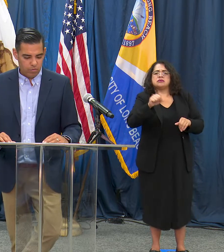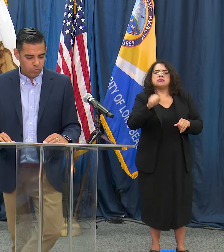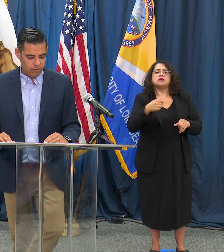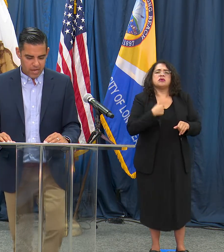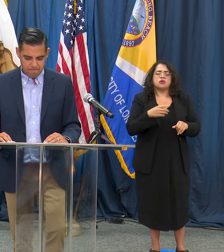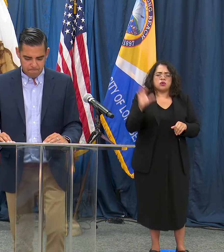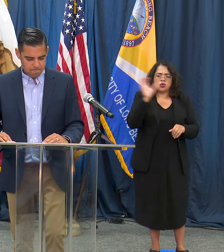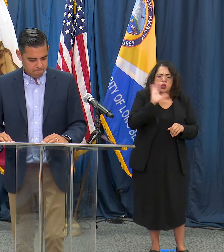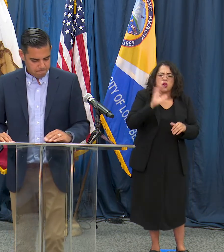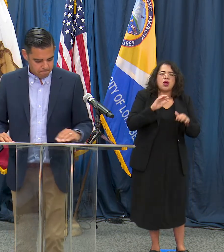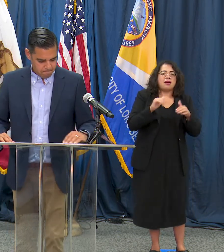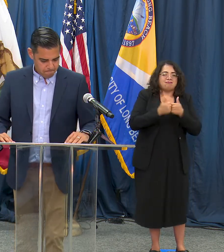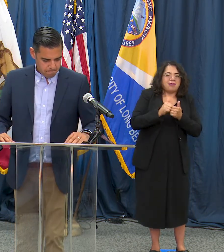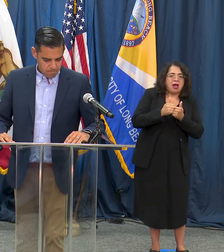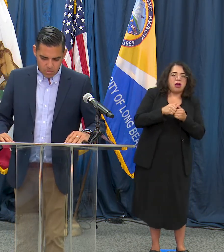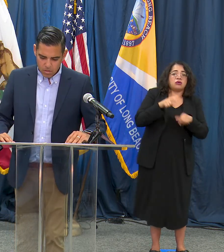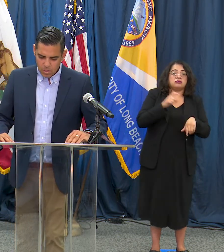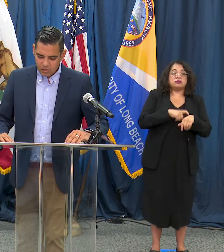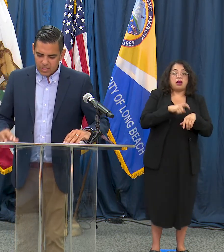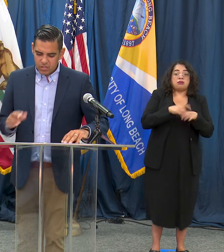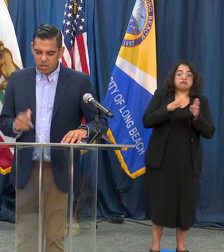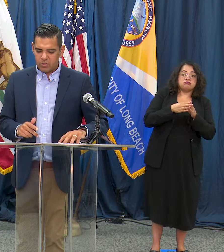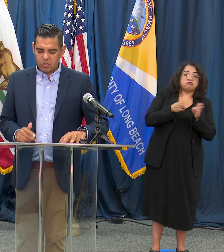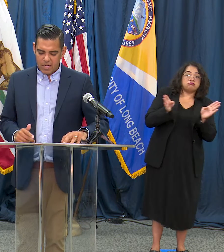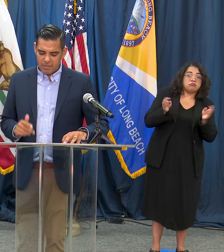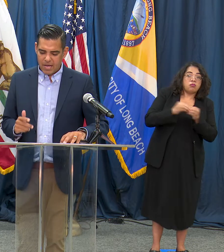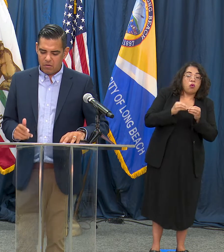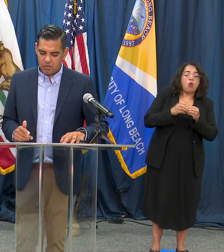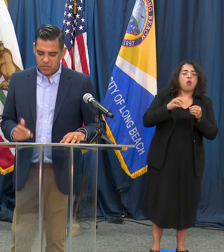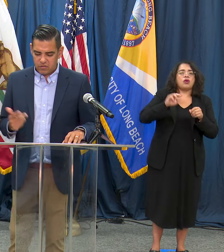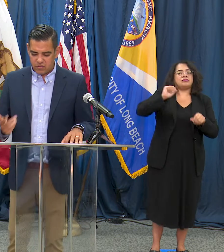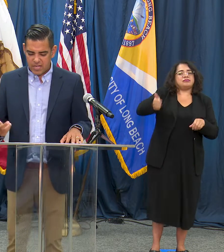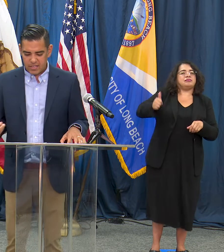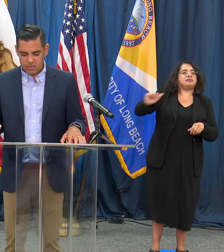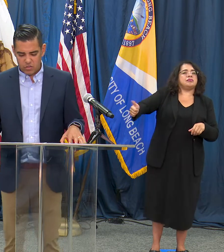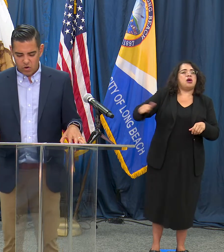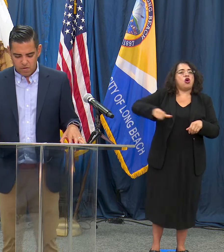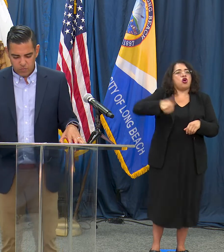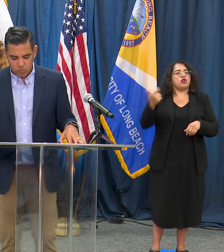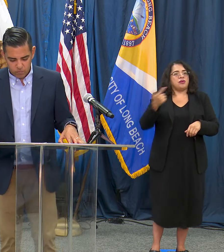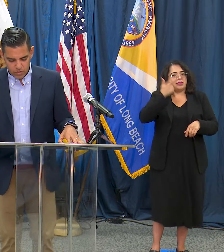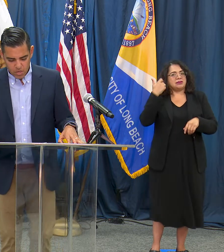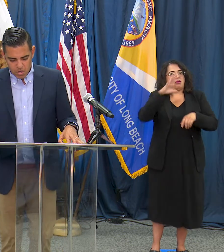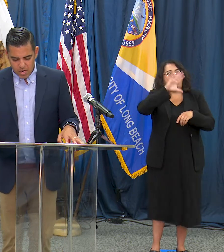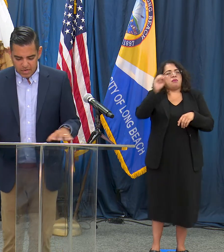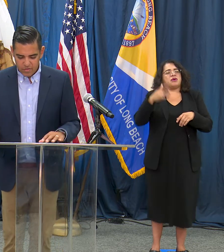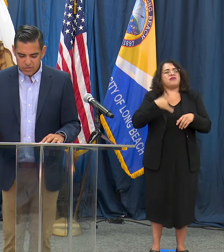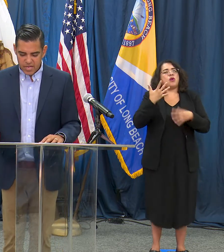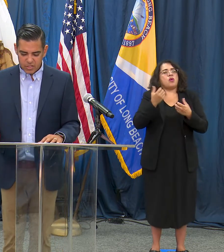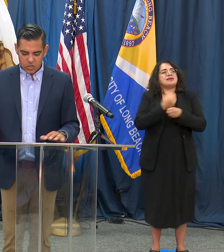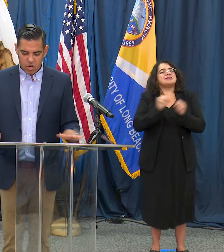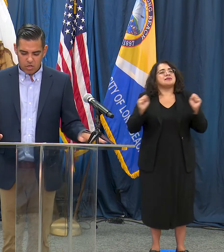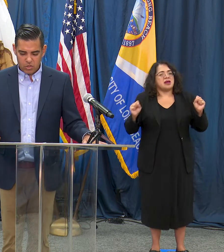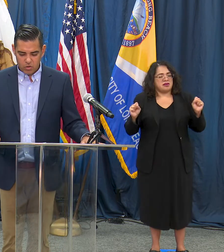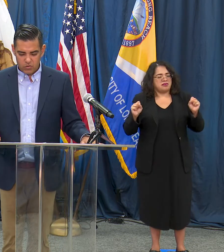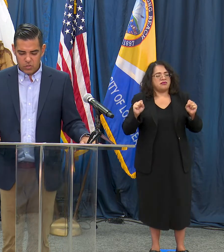improve them. Let's also talk about this second chart - the second chart shows you